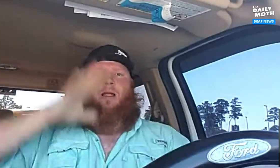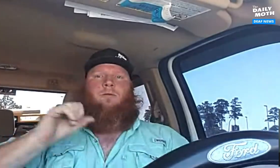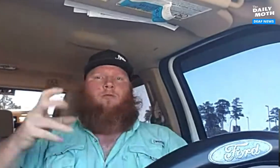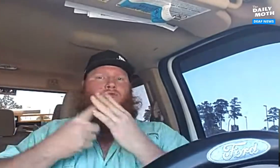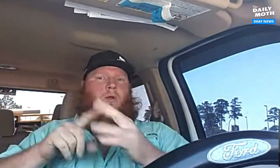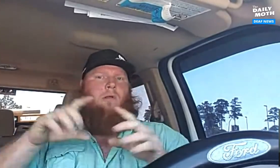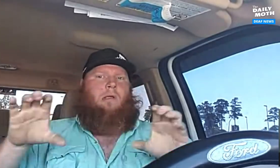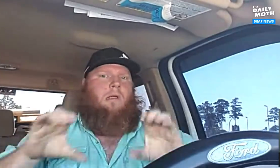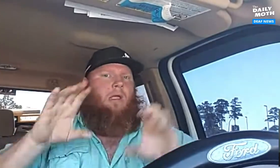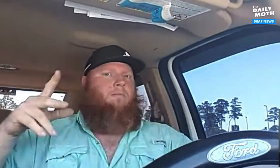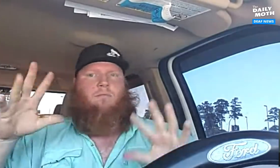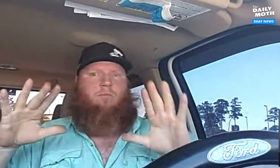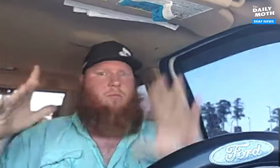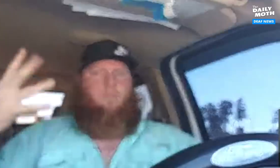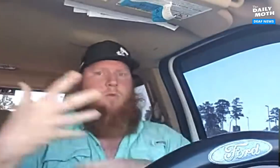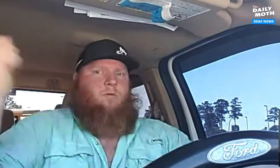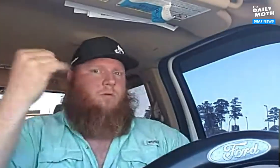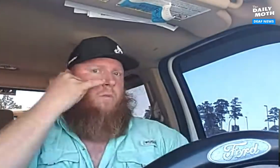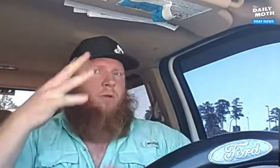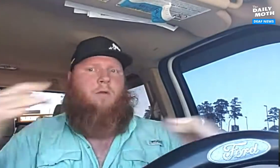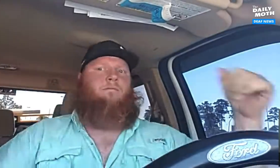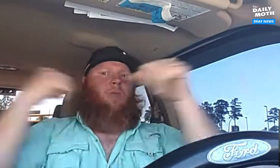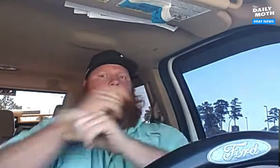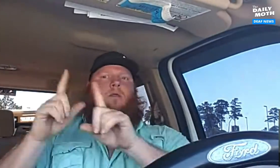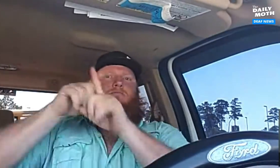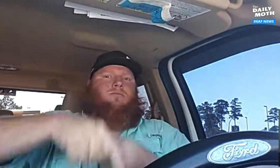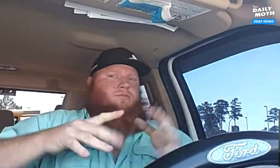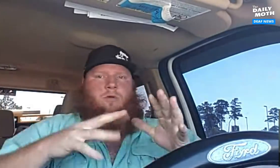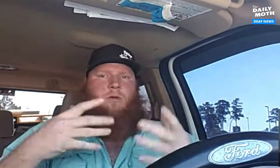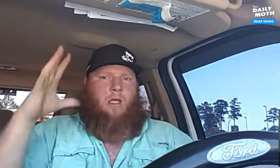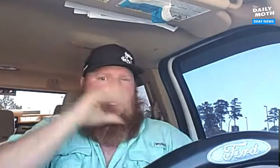Stock started to act up and took his phone. They started fighting.